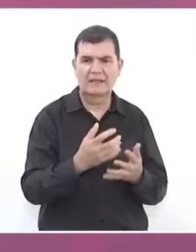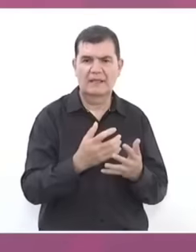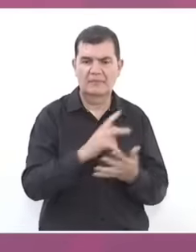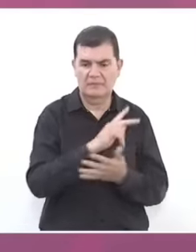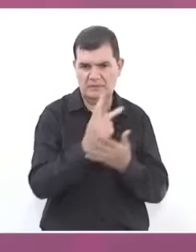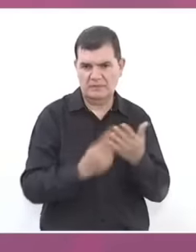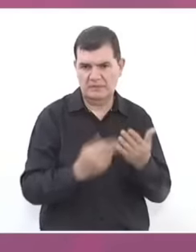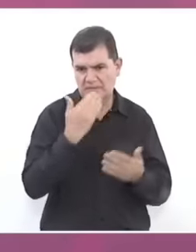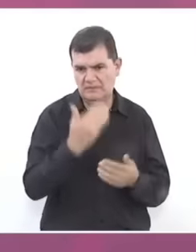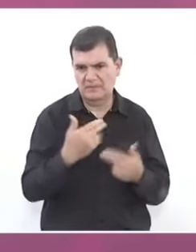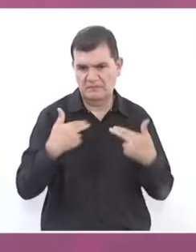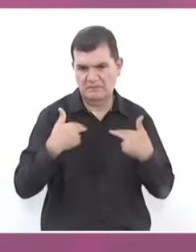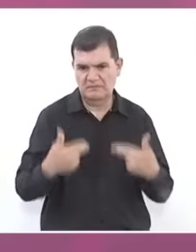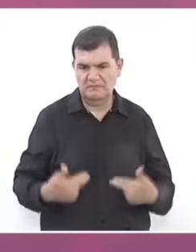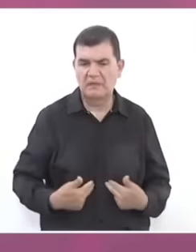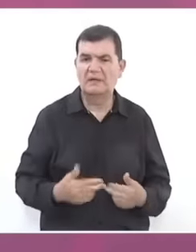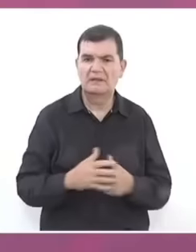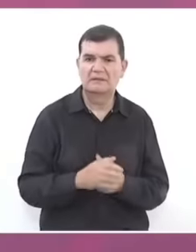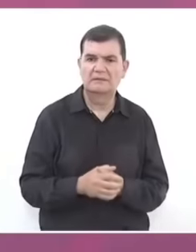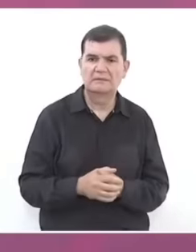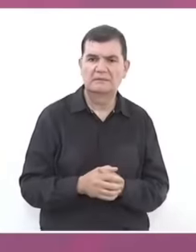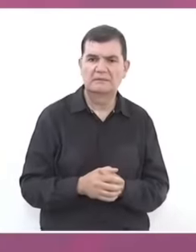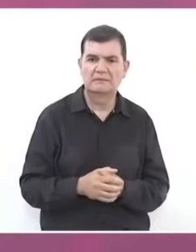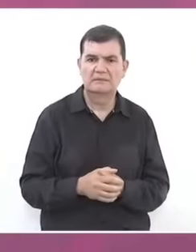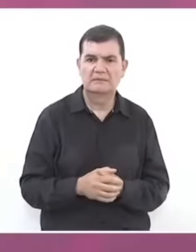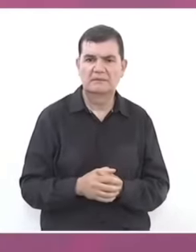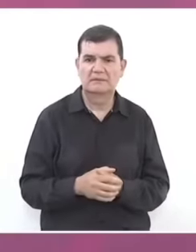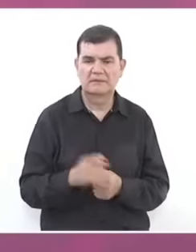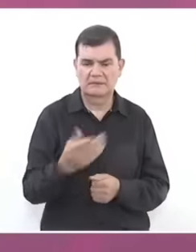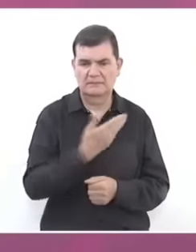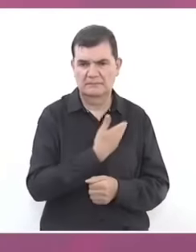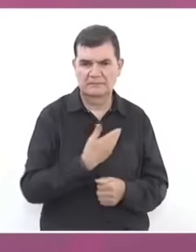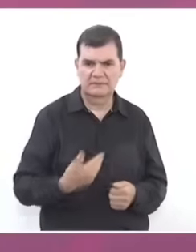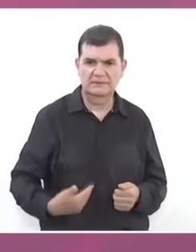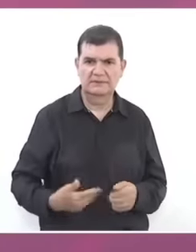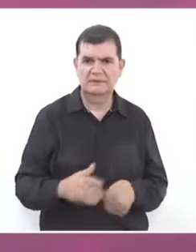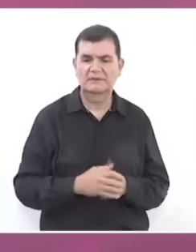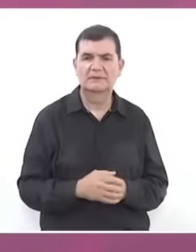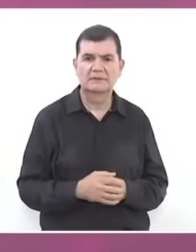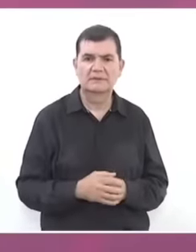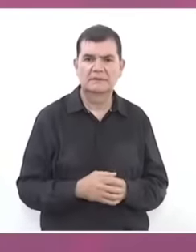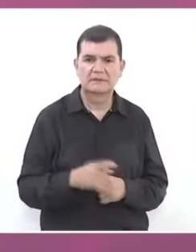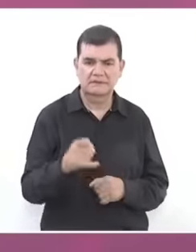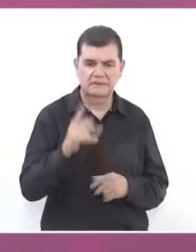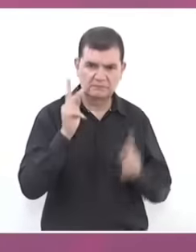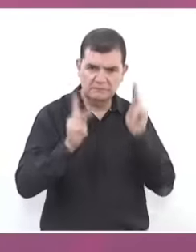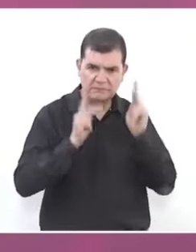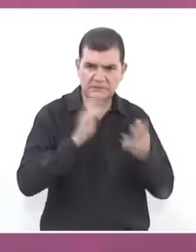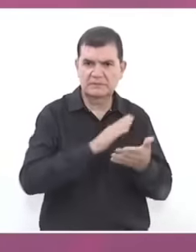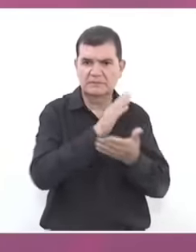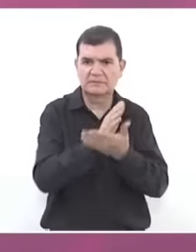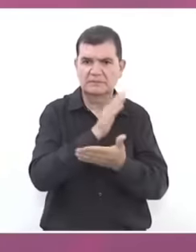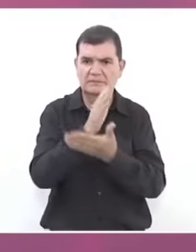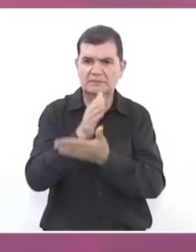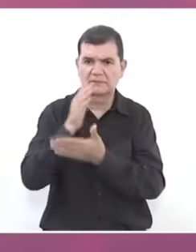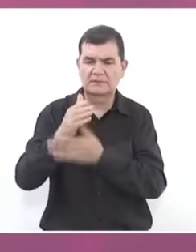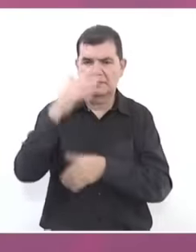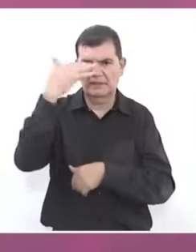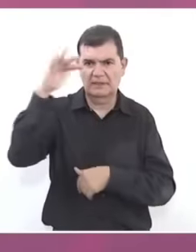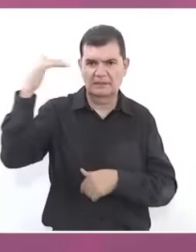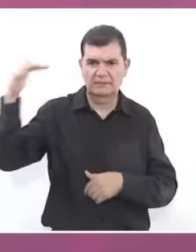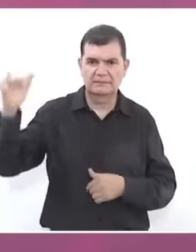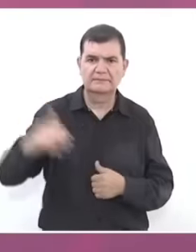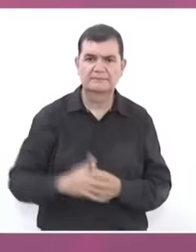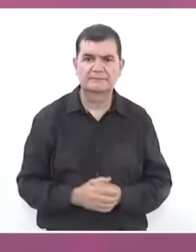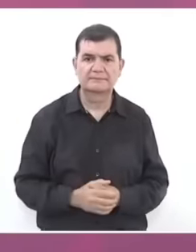very human program of the president to visit the elderly in their